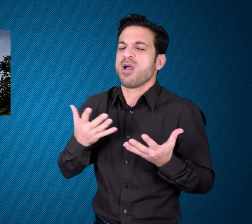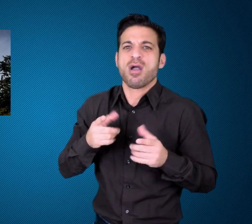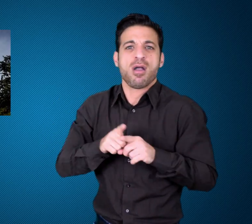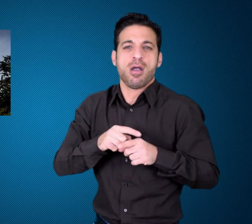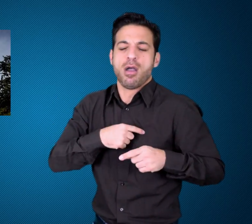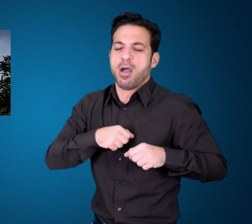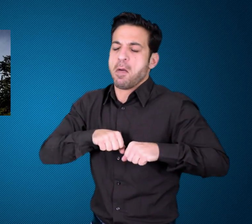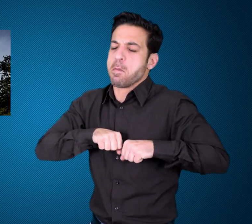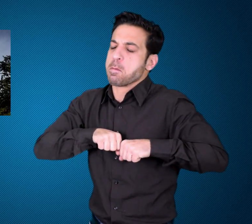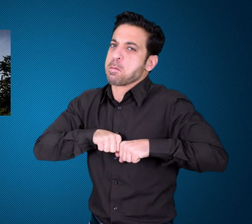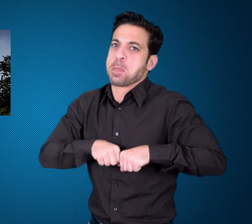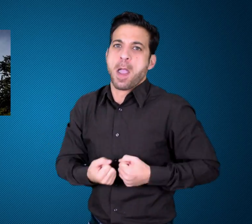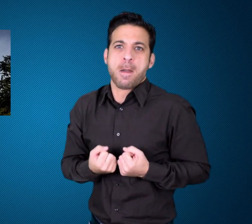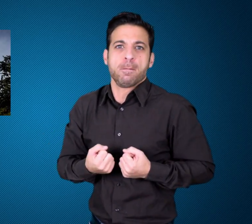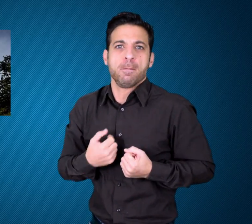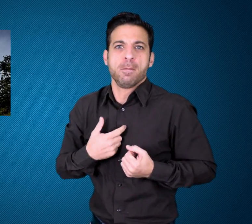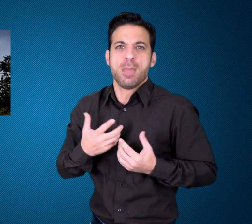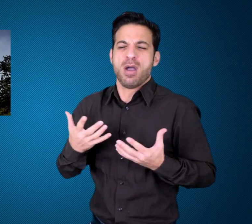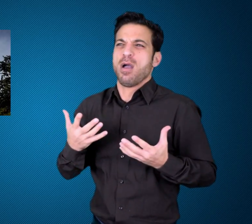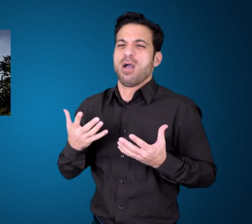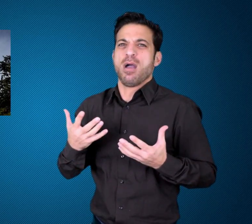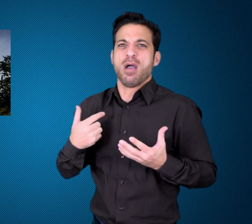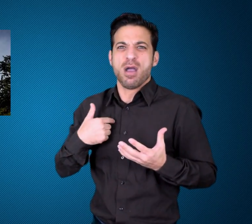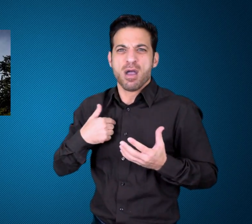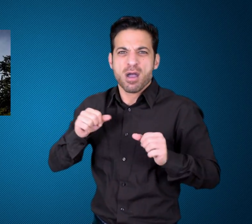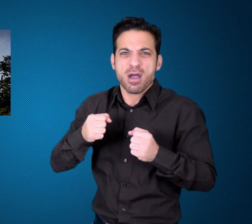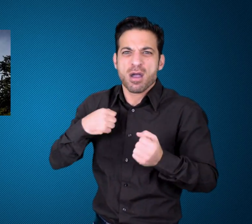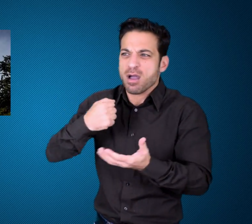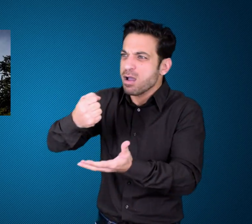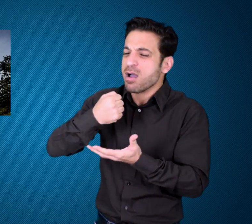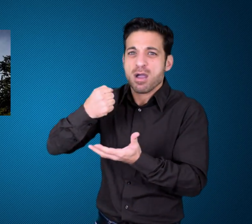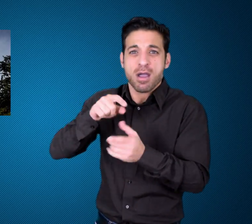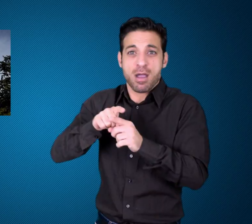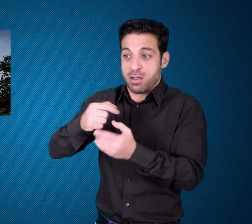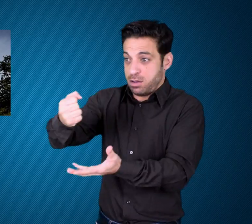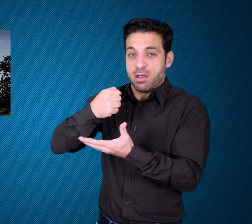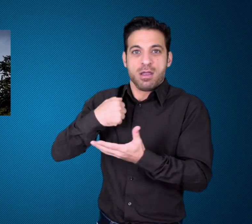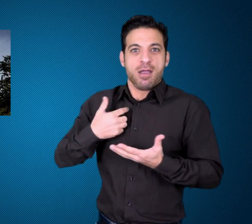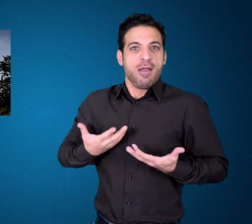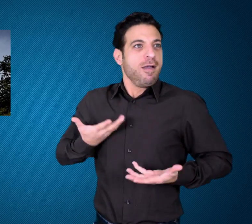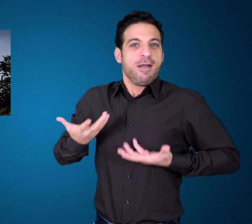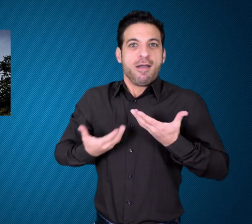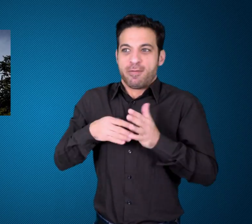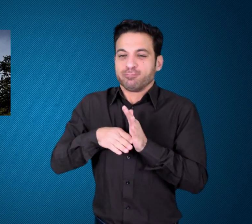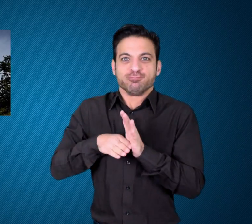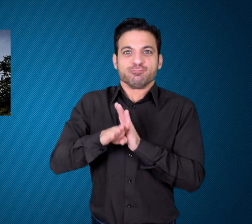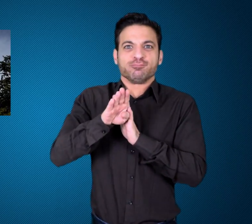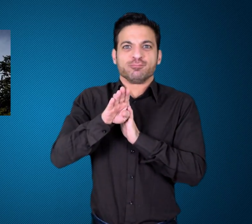teams who were fully funded by their